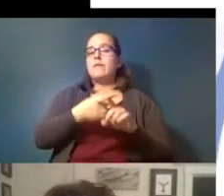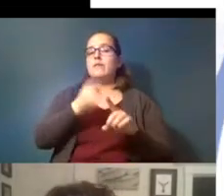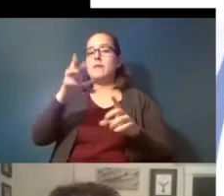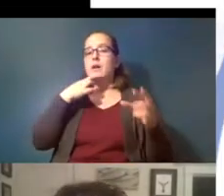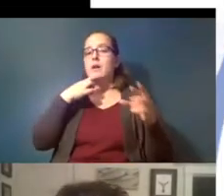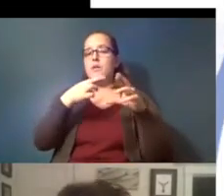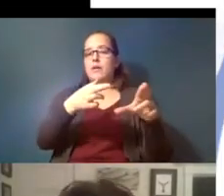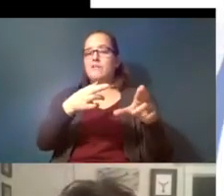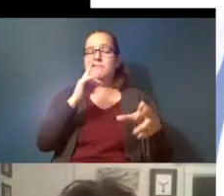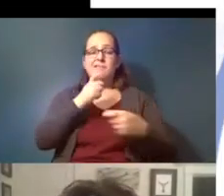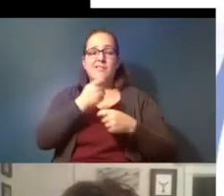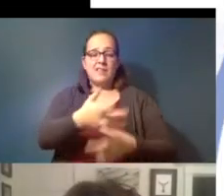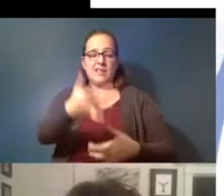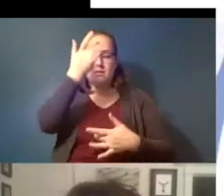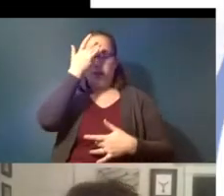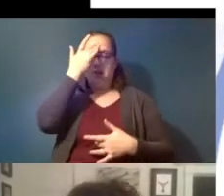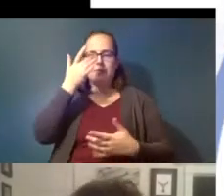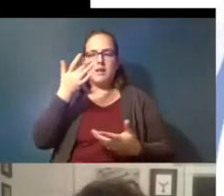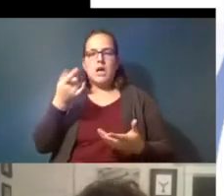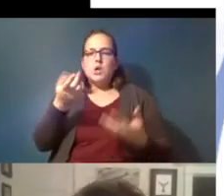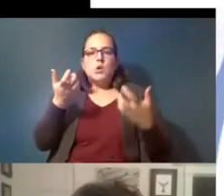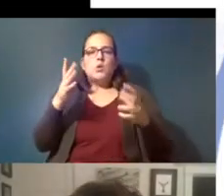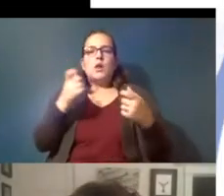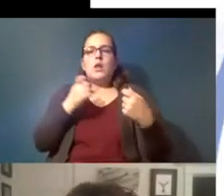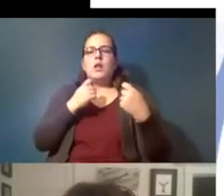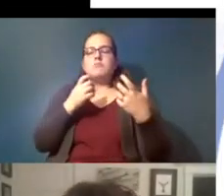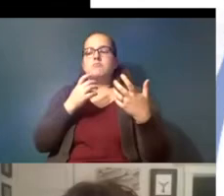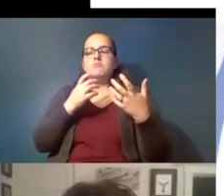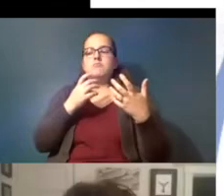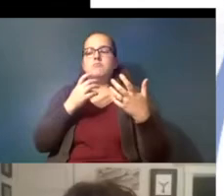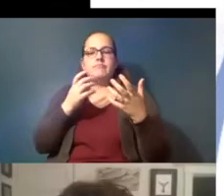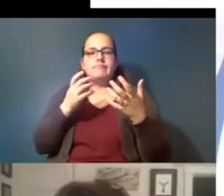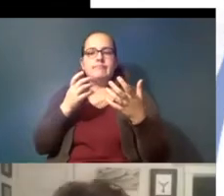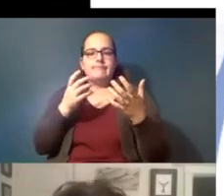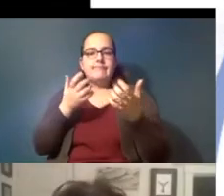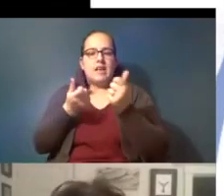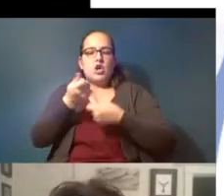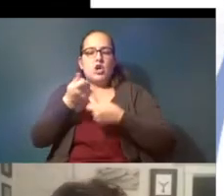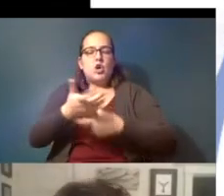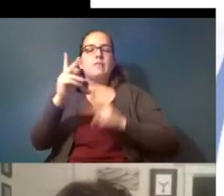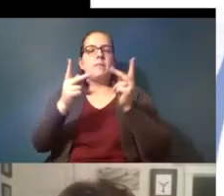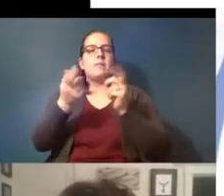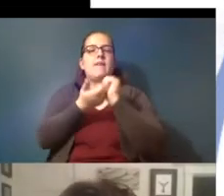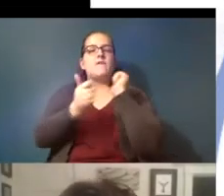to make you sick you know you don't want to drive people to avoid drinking bottled water for example